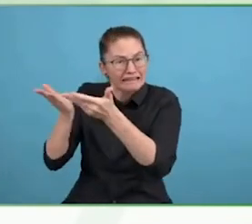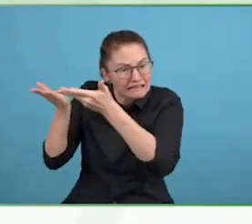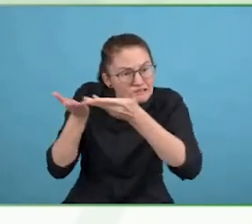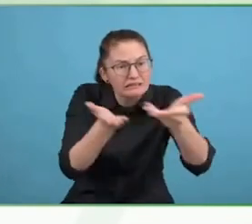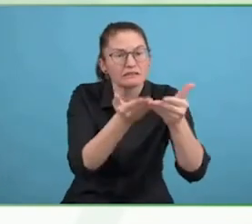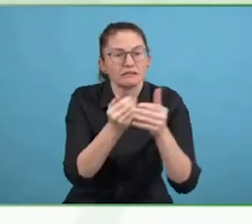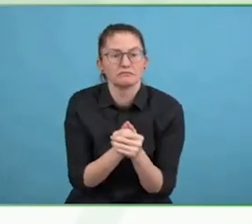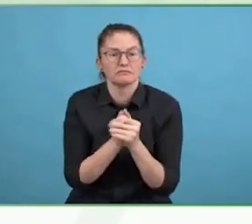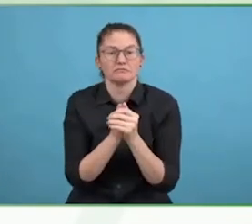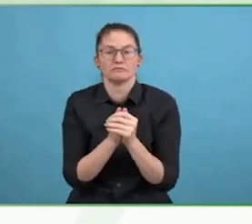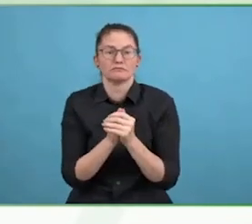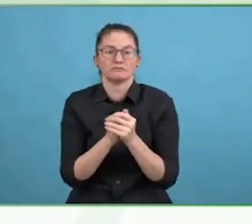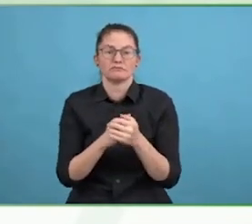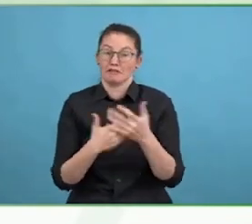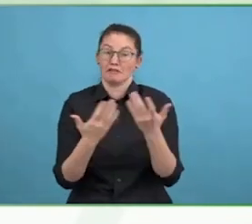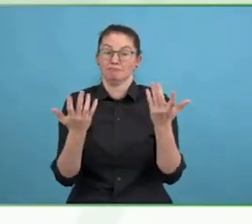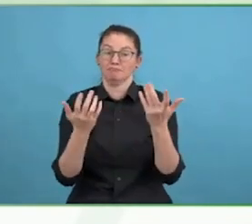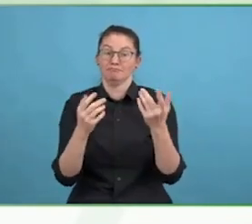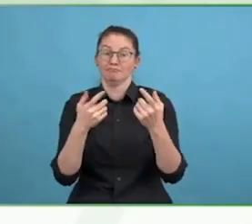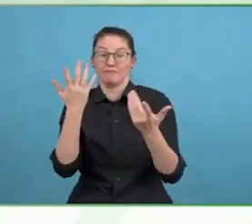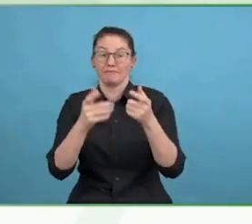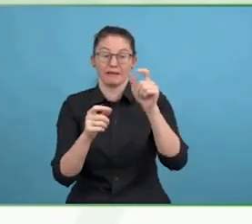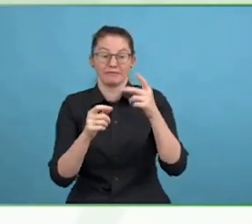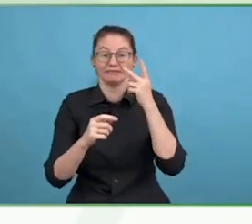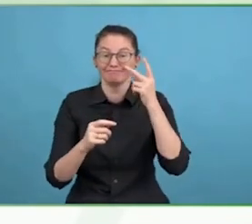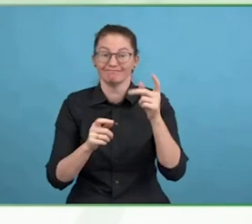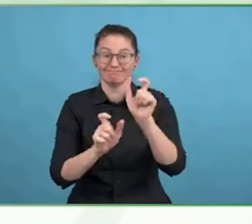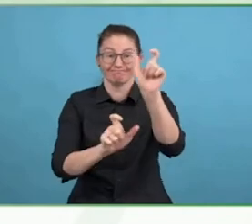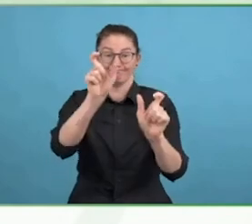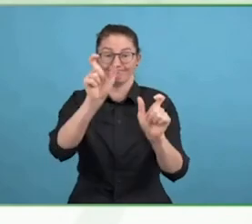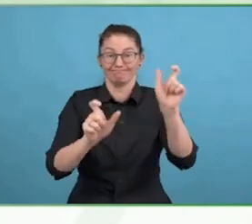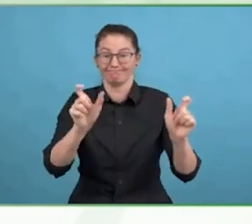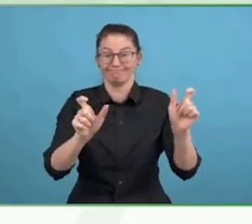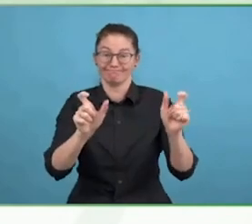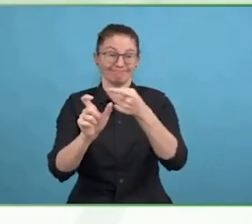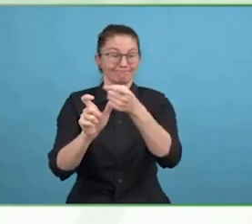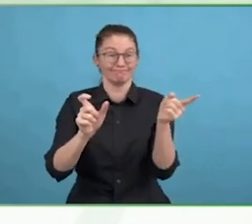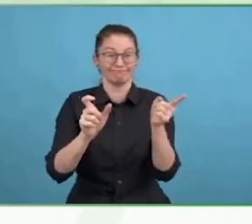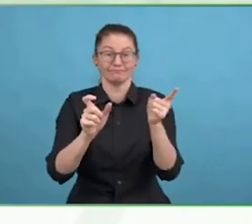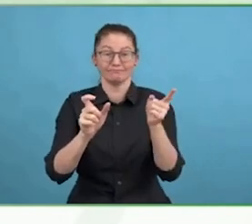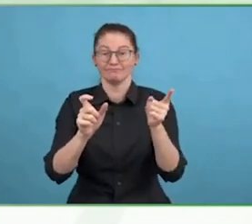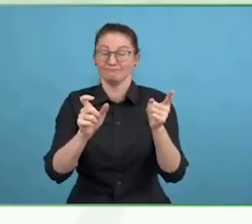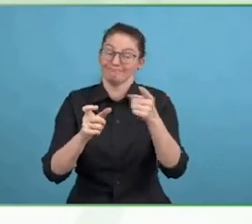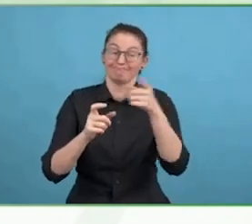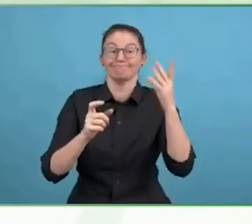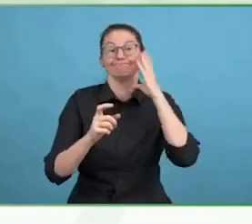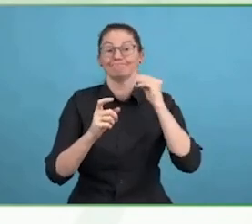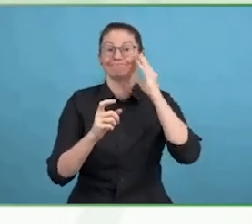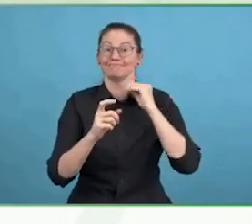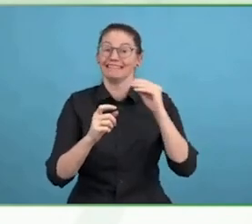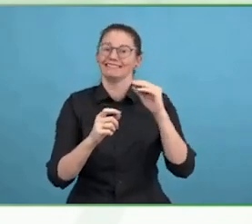company doing wonderful work around the world. I love one of the title names, so I will read it, it is that they